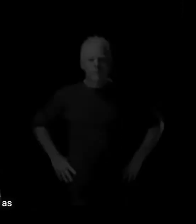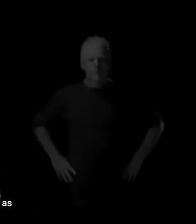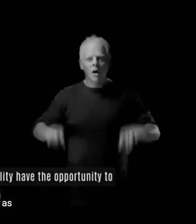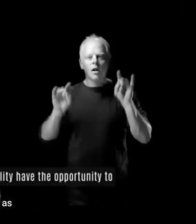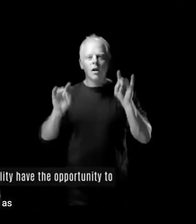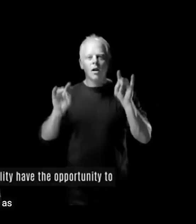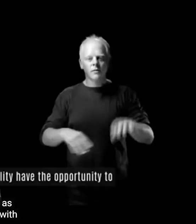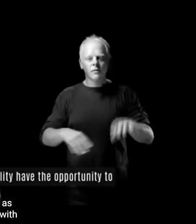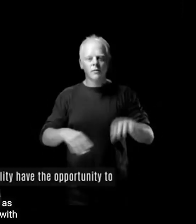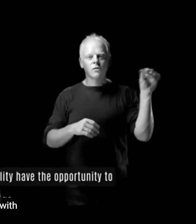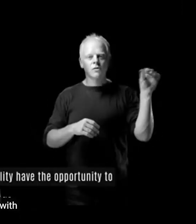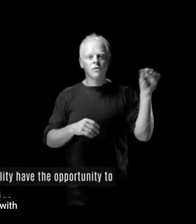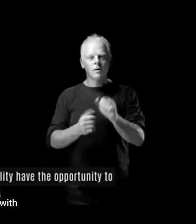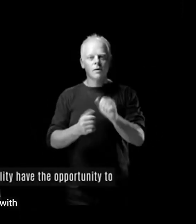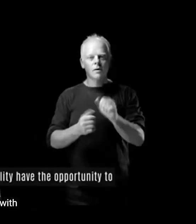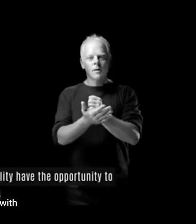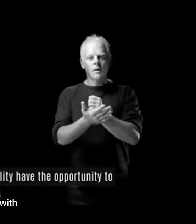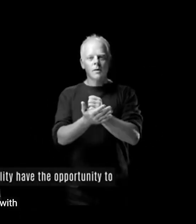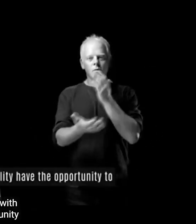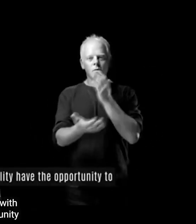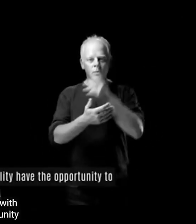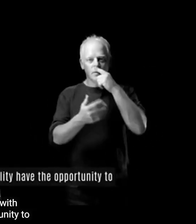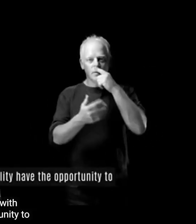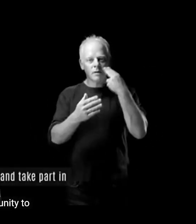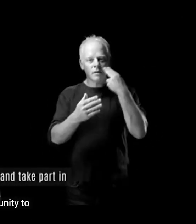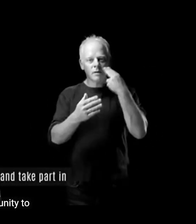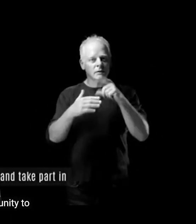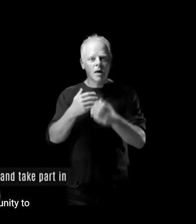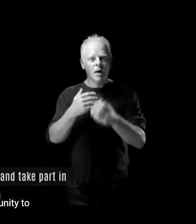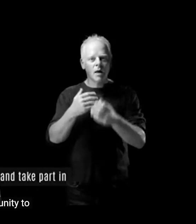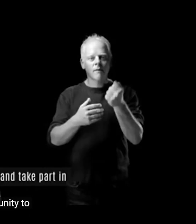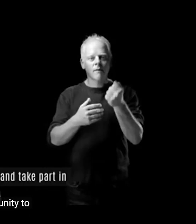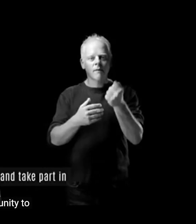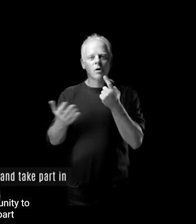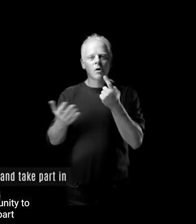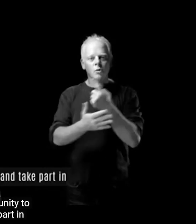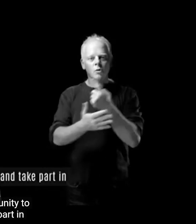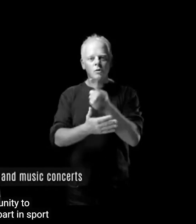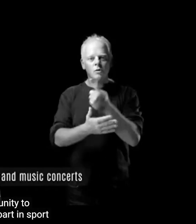Make sure that people with disabilities have the opportunity to organize, develop, and take part in sport